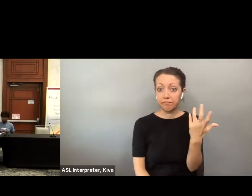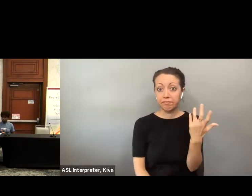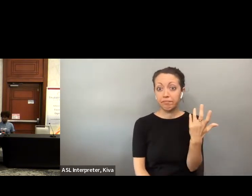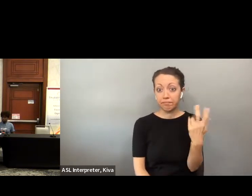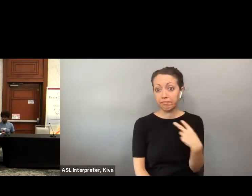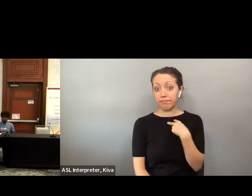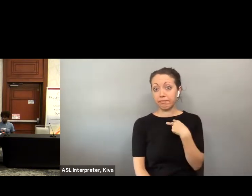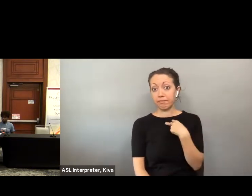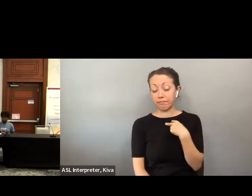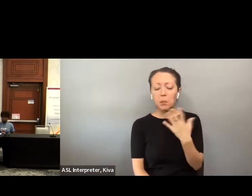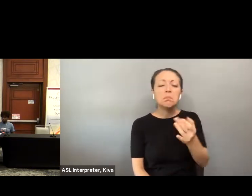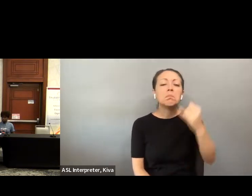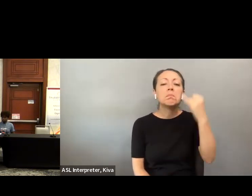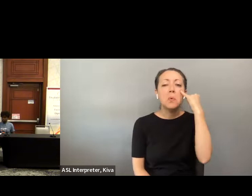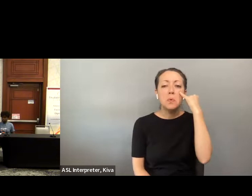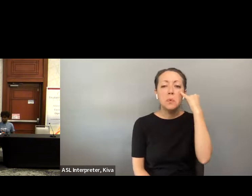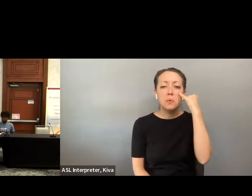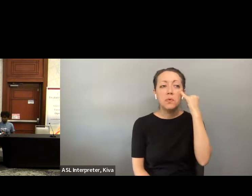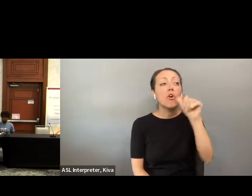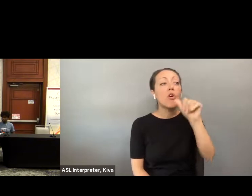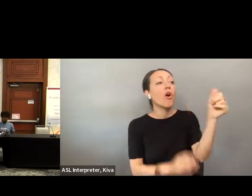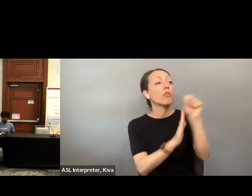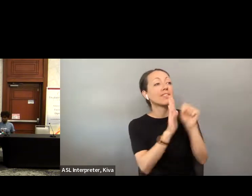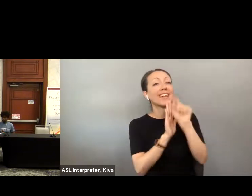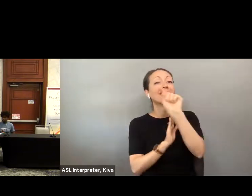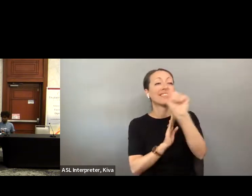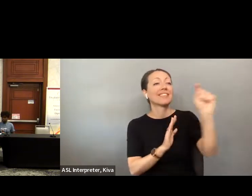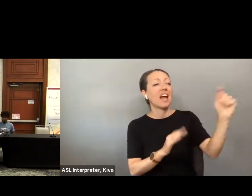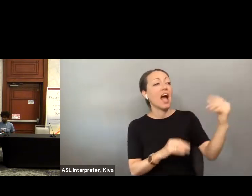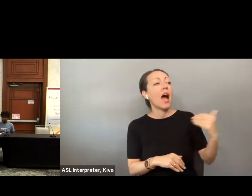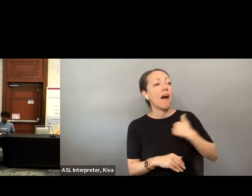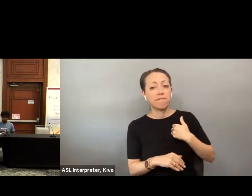that all voting is done using a paper ballot so even if there was a system